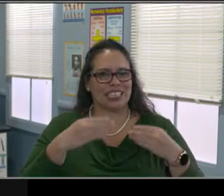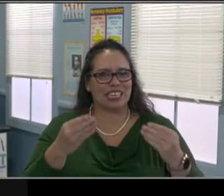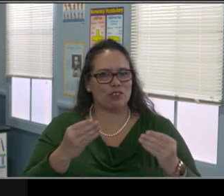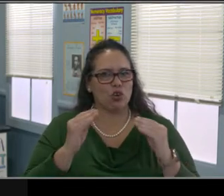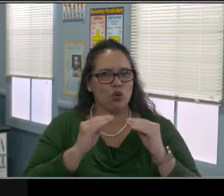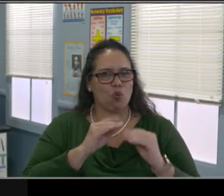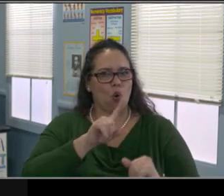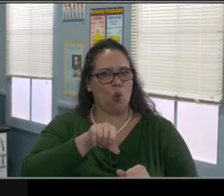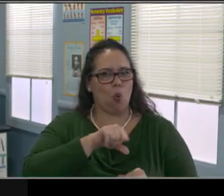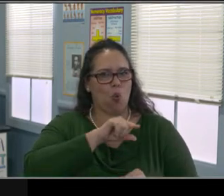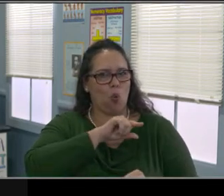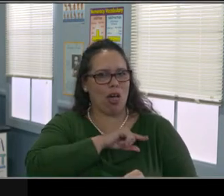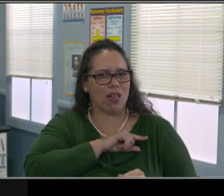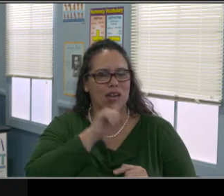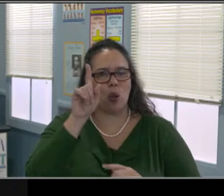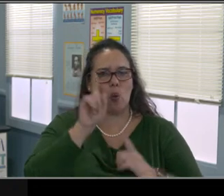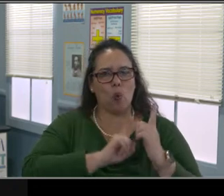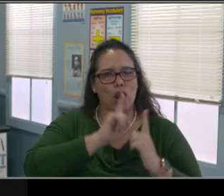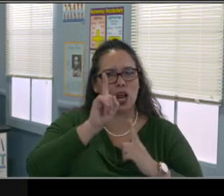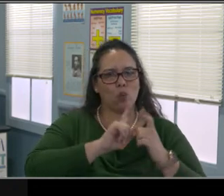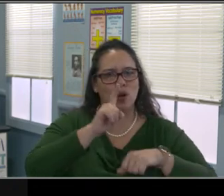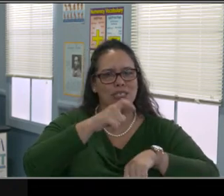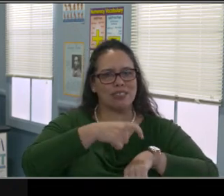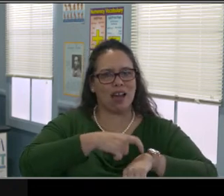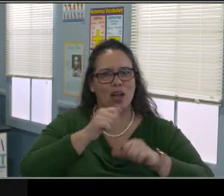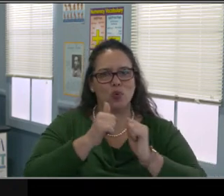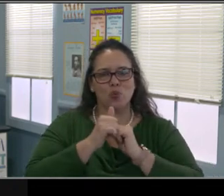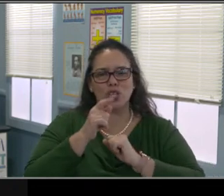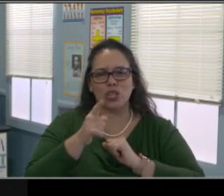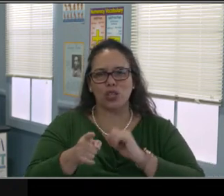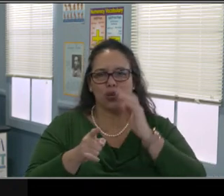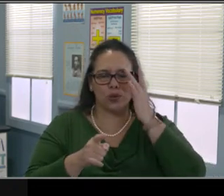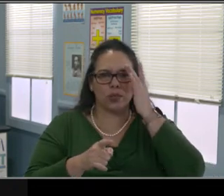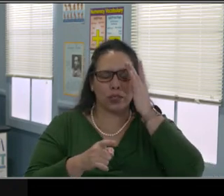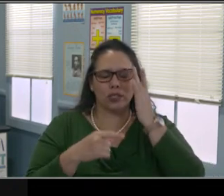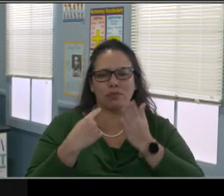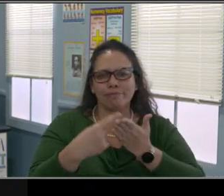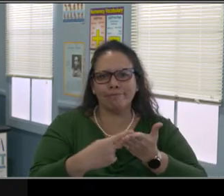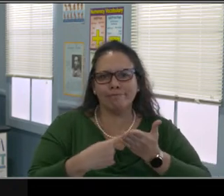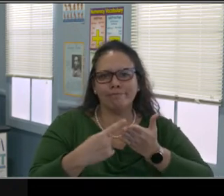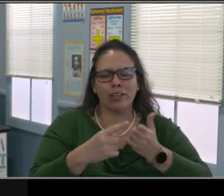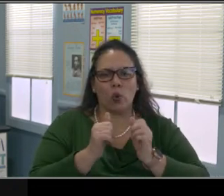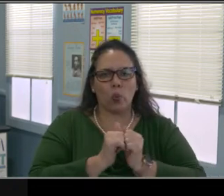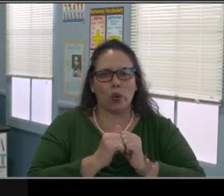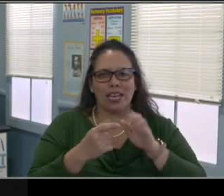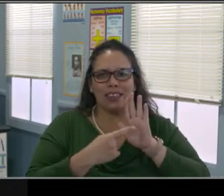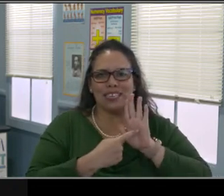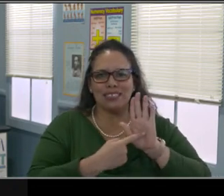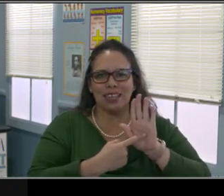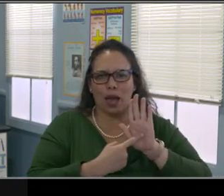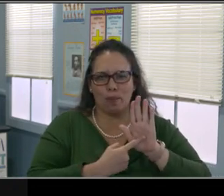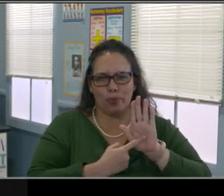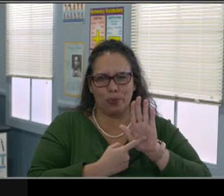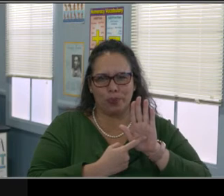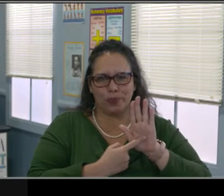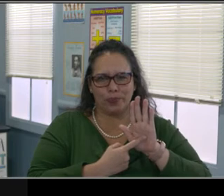that you can't move forward without it, you as a parent always have the right to request an IEP.